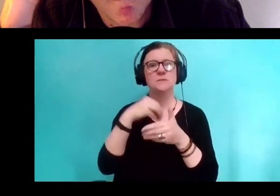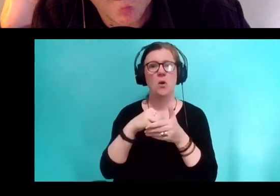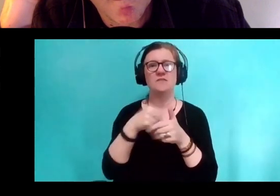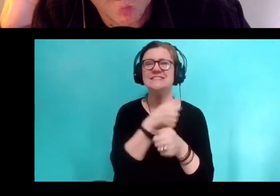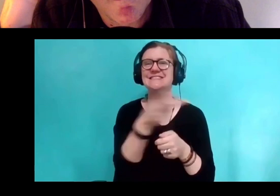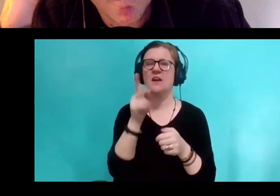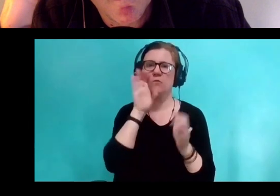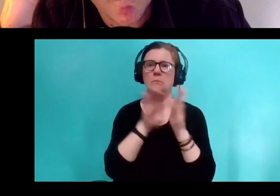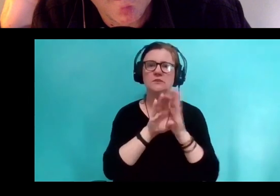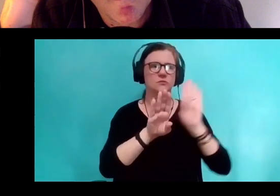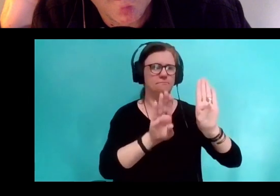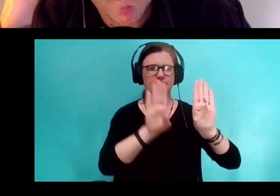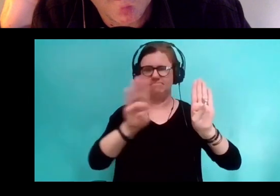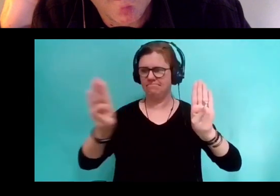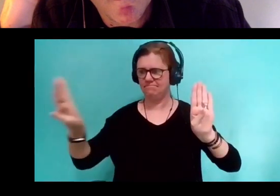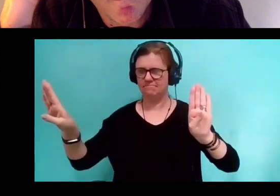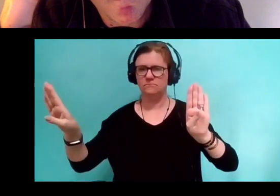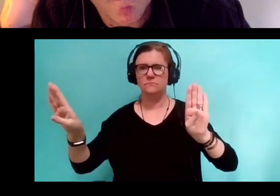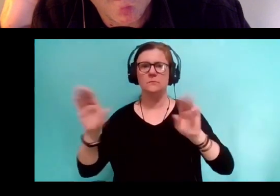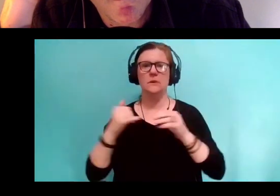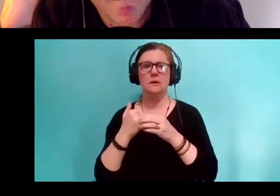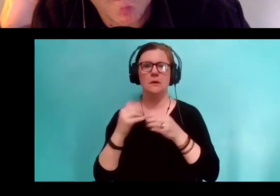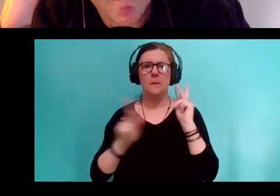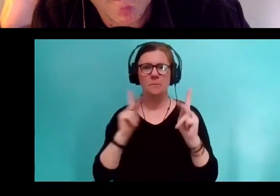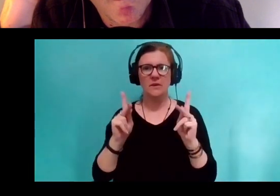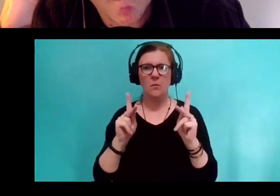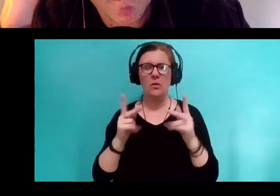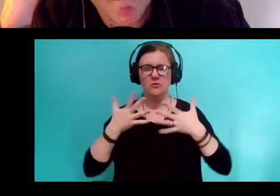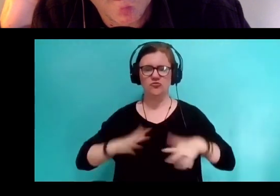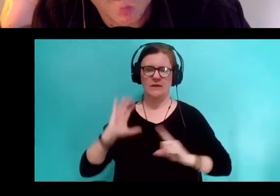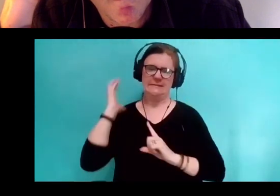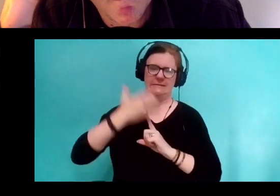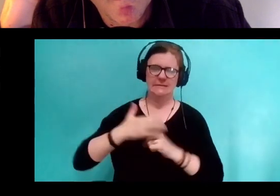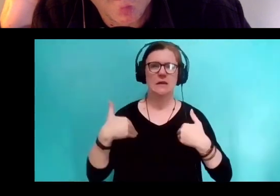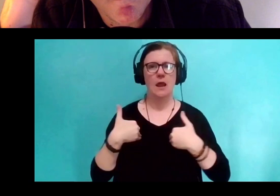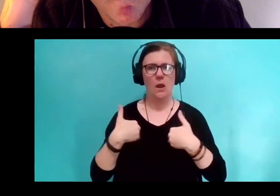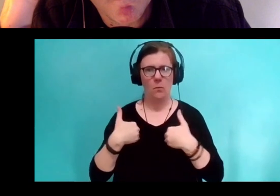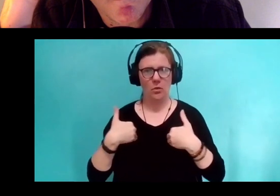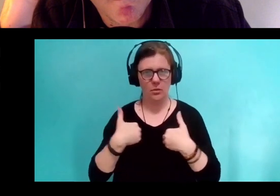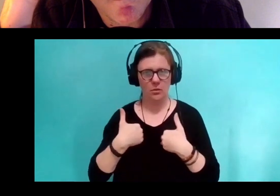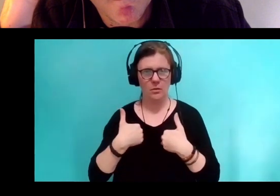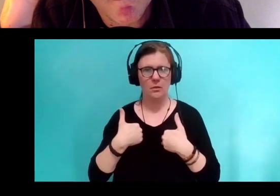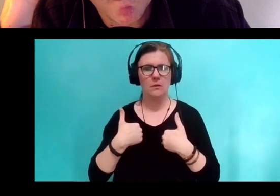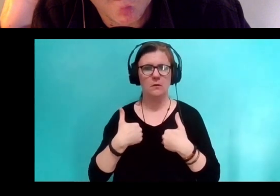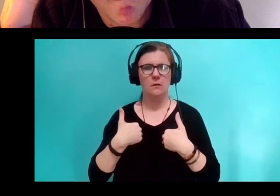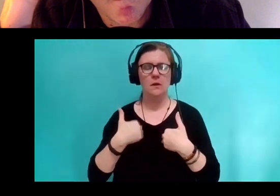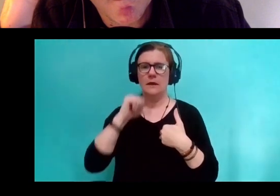where people are in animal costumes as a way of seeing themselves from the outside,